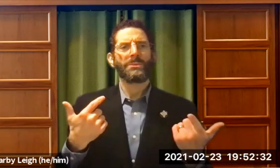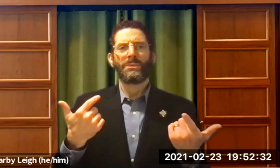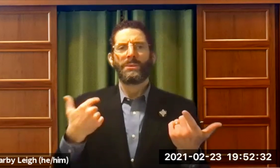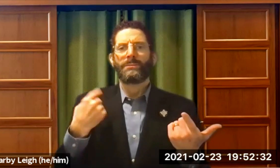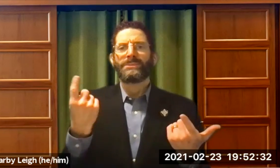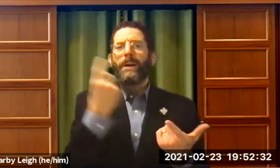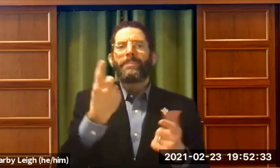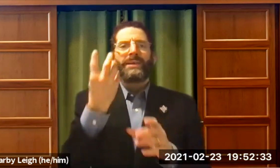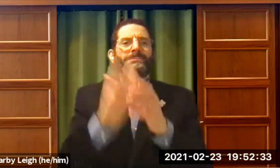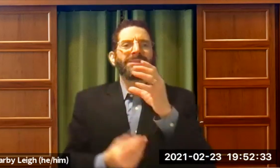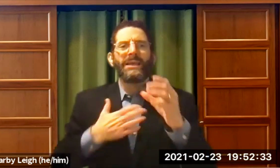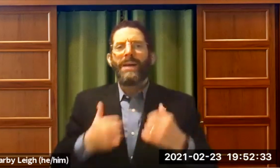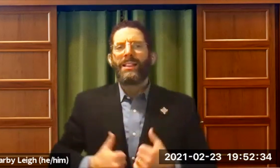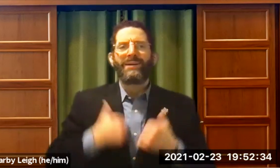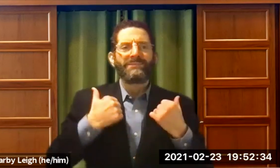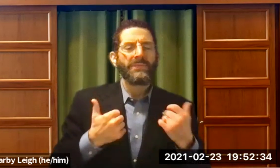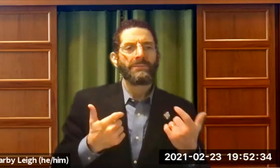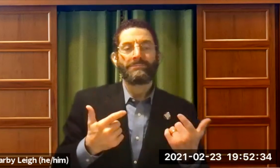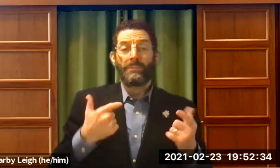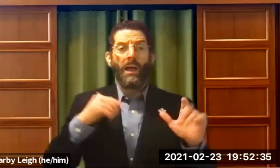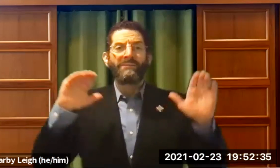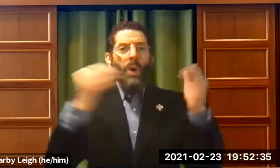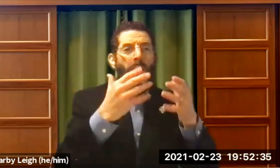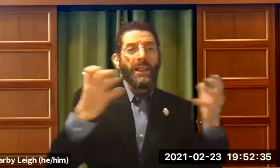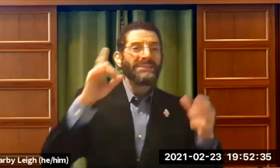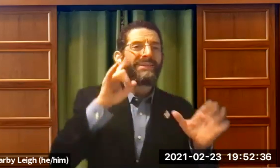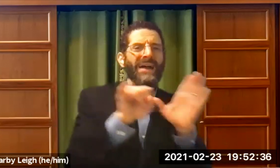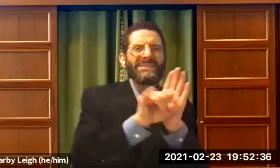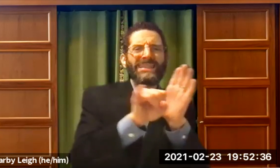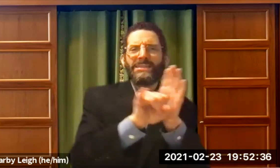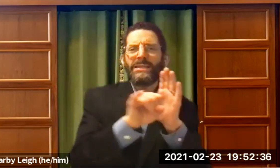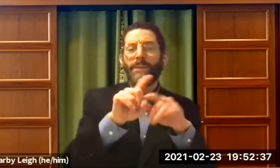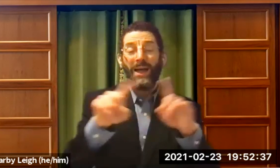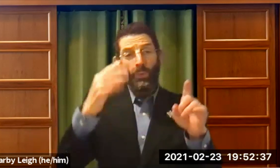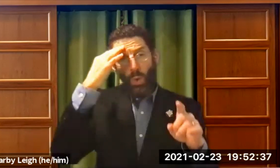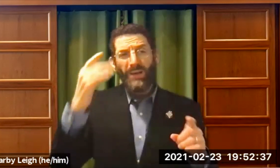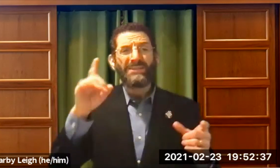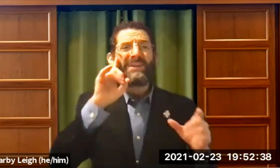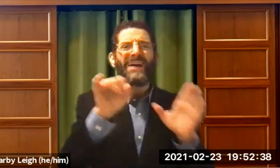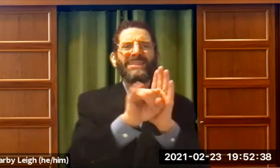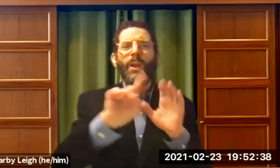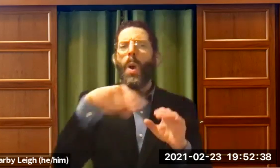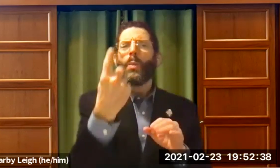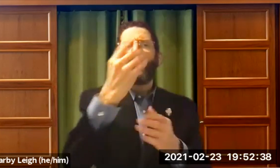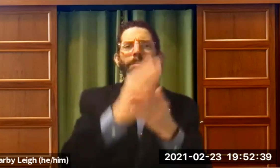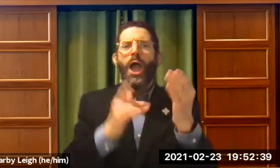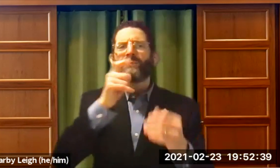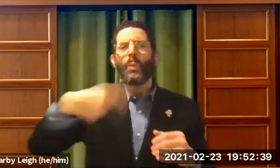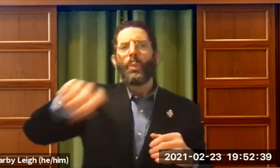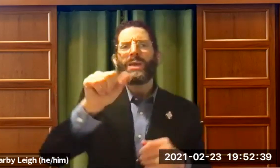"Say, hey, I'm a deaf Jew. Something's missing in my life. I really want to know more about my Jewish identity.